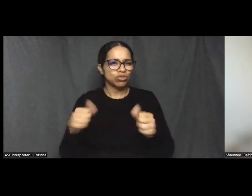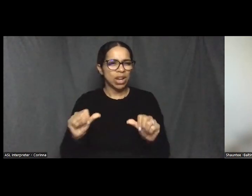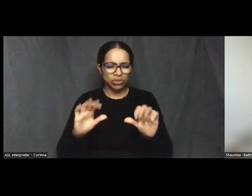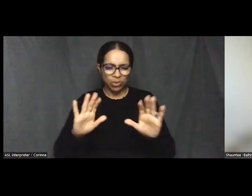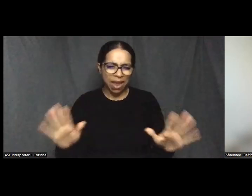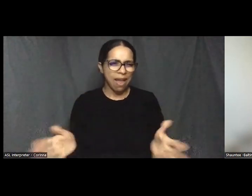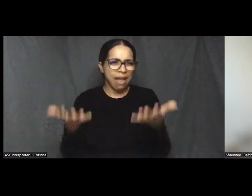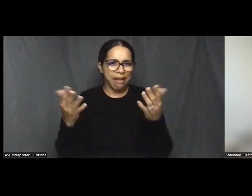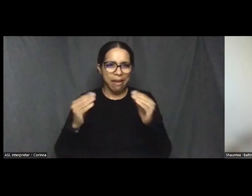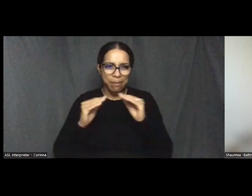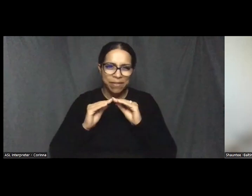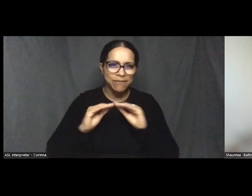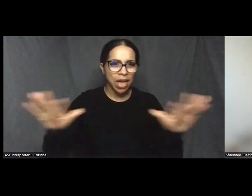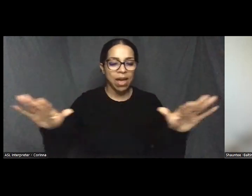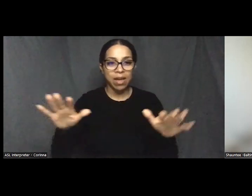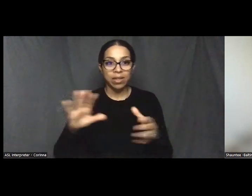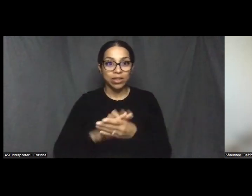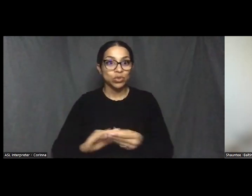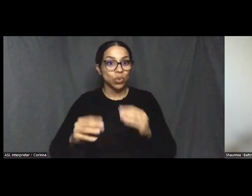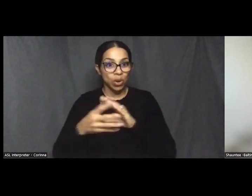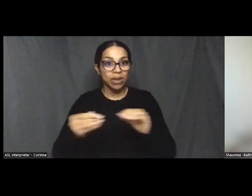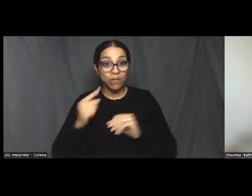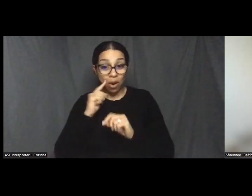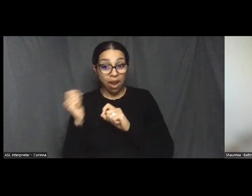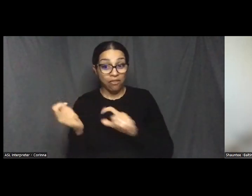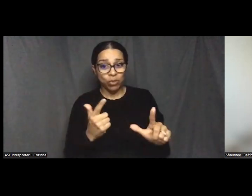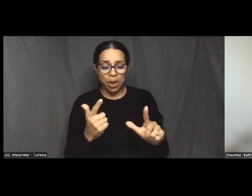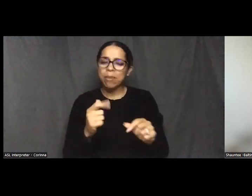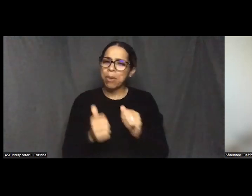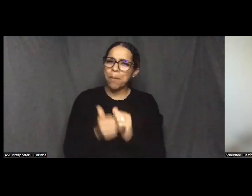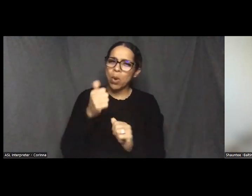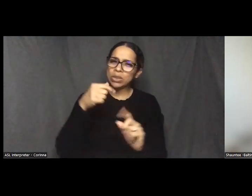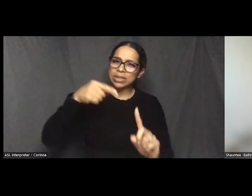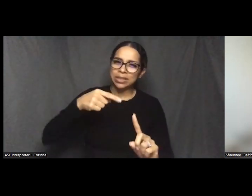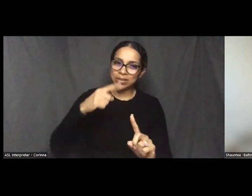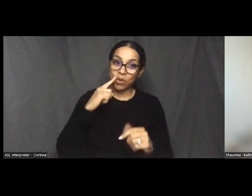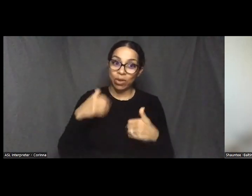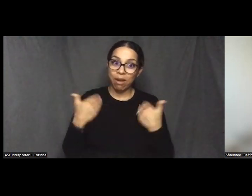for everyone, but mainly our young people. They will be our future.